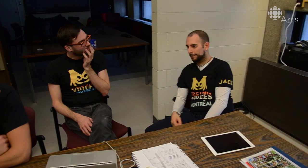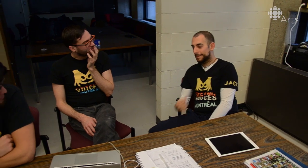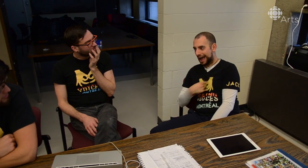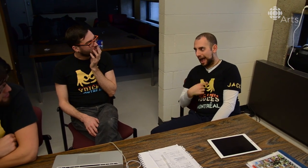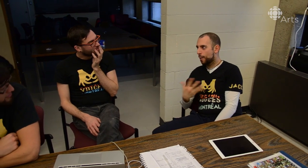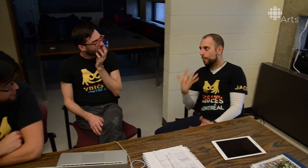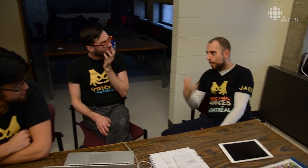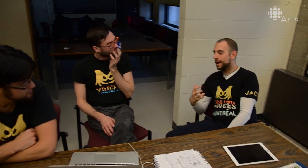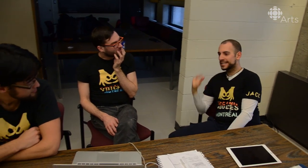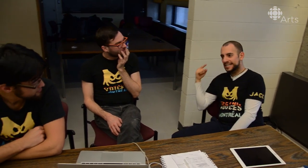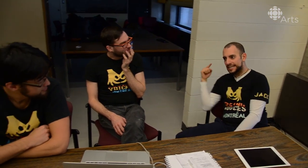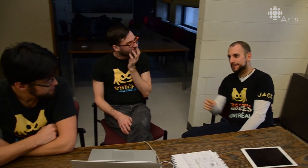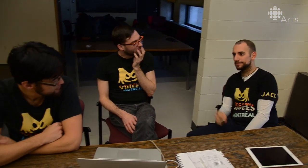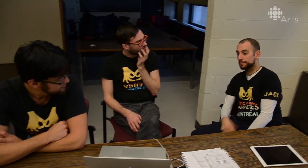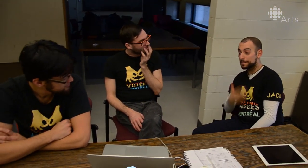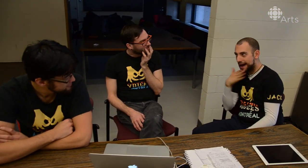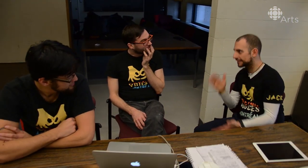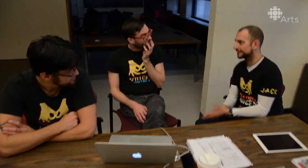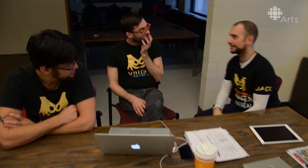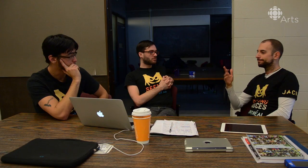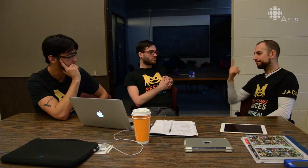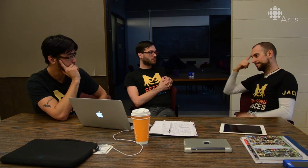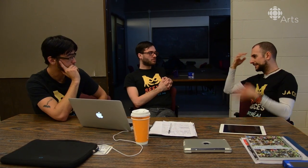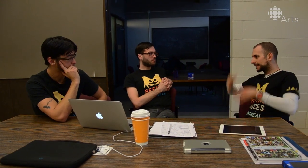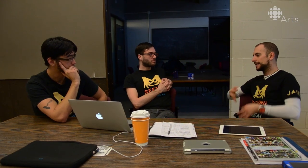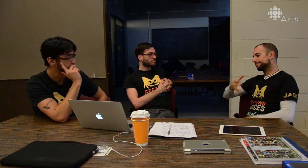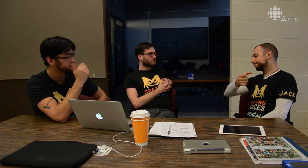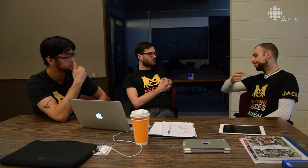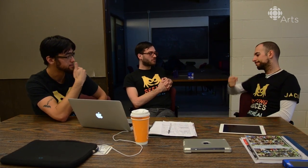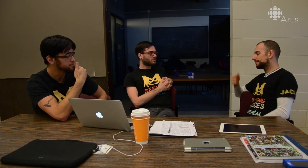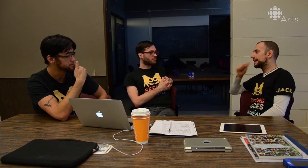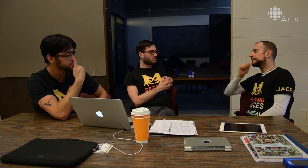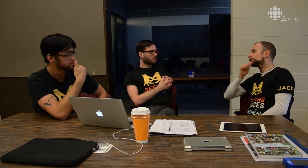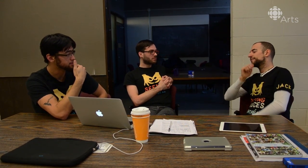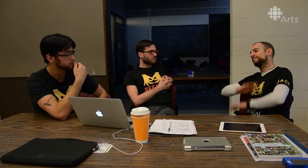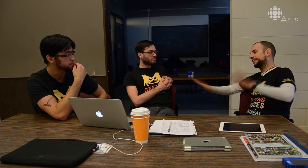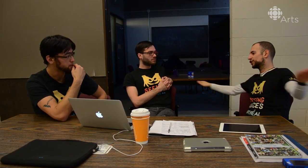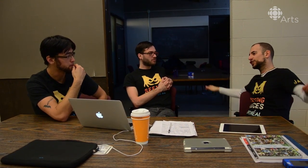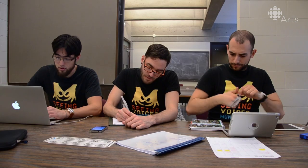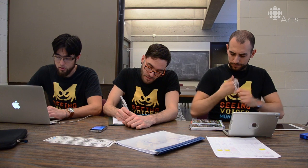WANT. HIM. He's the best out of all of them. I've already decided, in my heart.